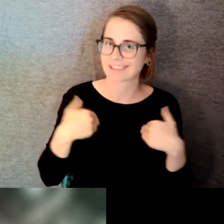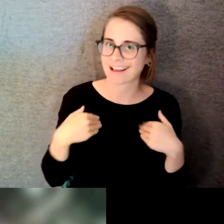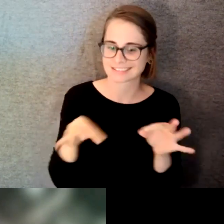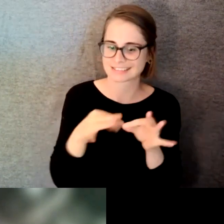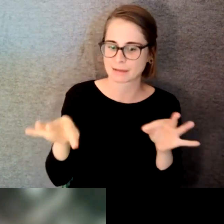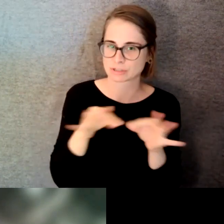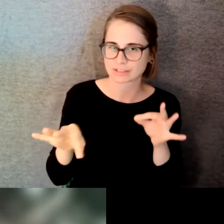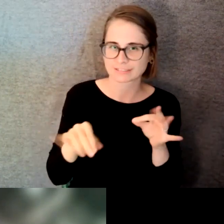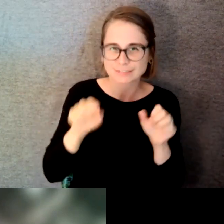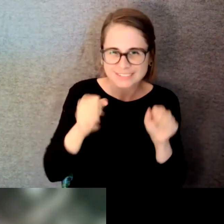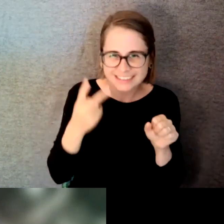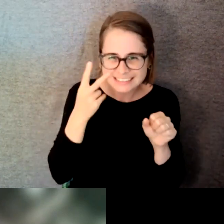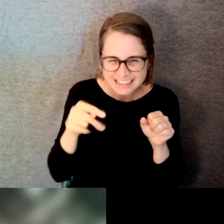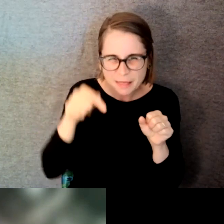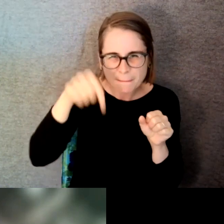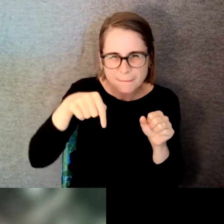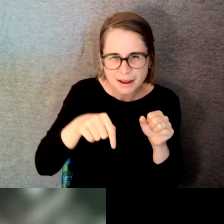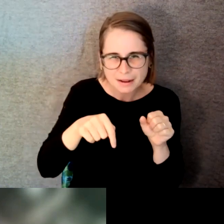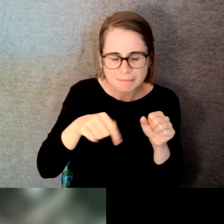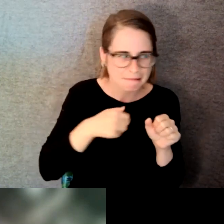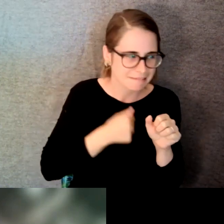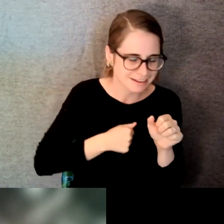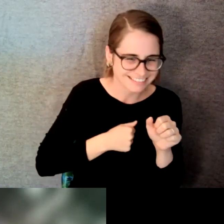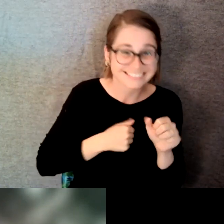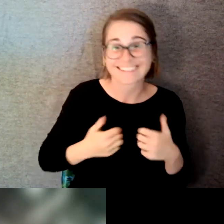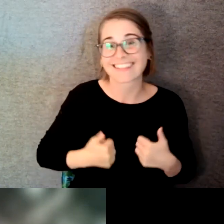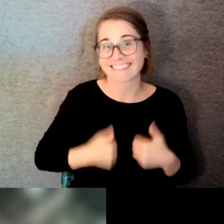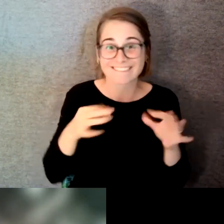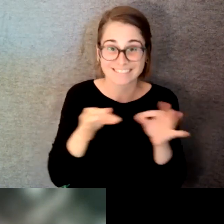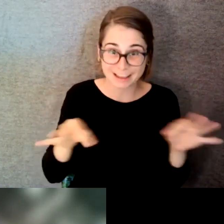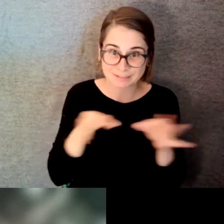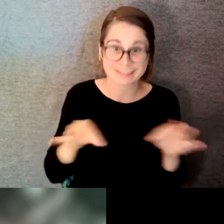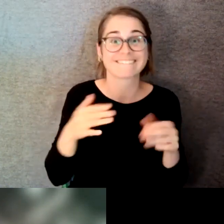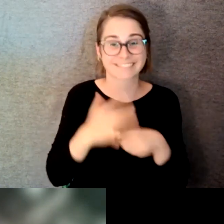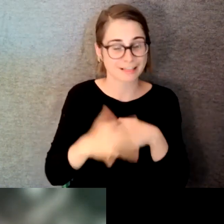sorry; live captioning is also provided and can be found using the closed captioning